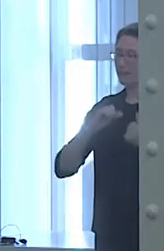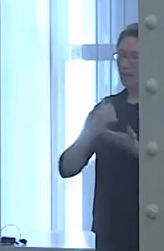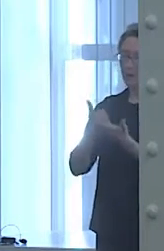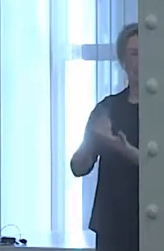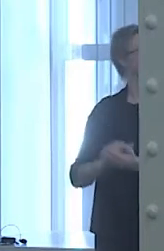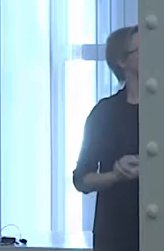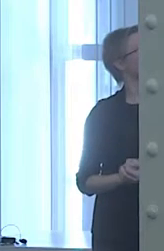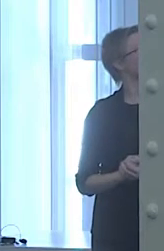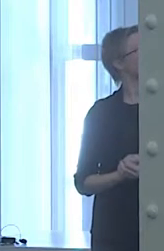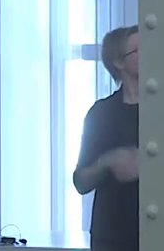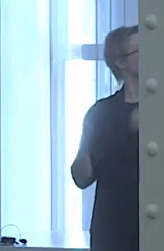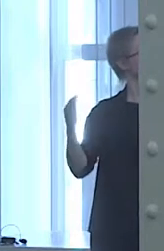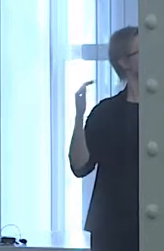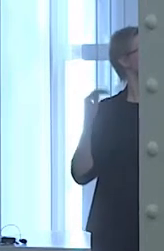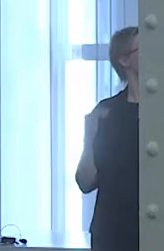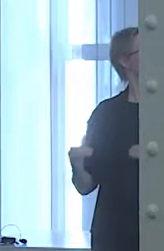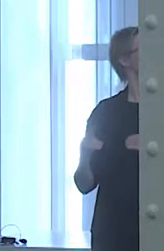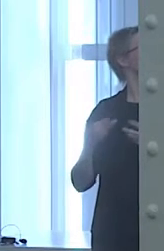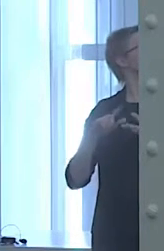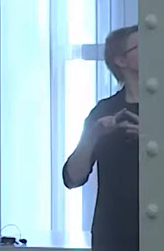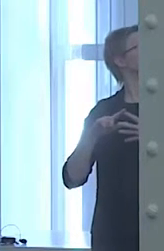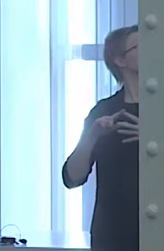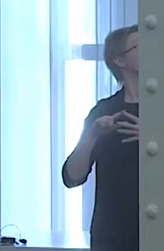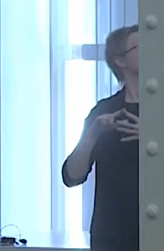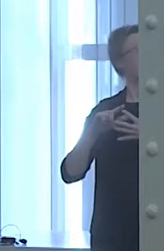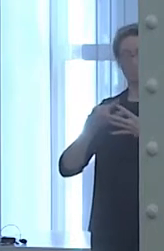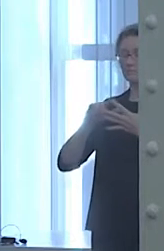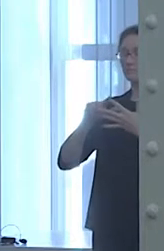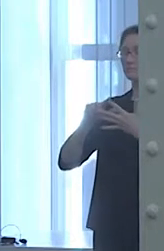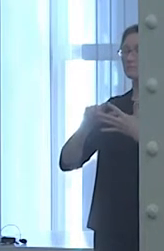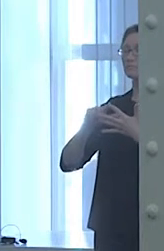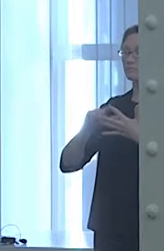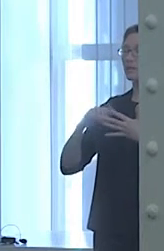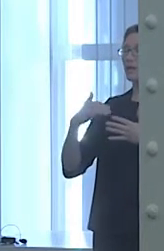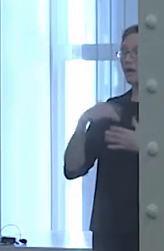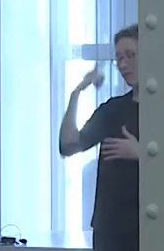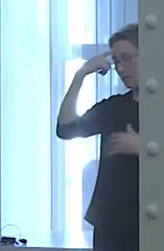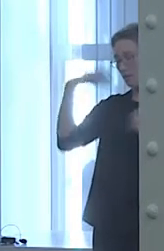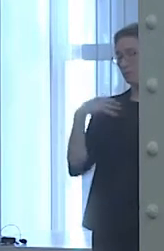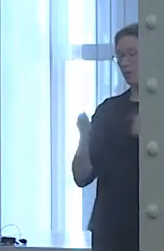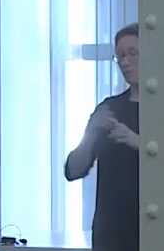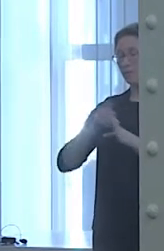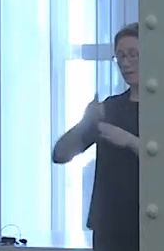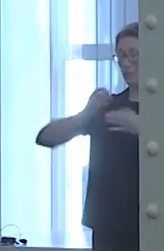explain the illness to the family. This next slide features a picture of a doctor